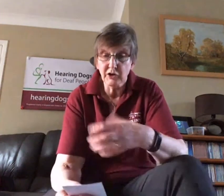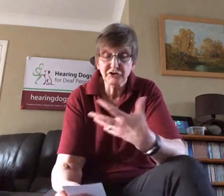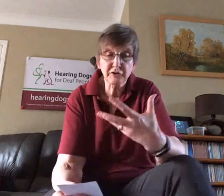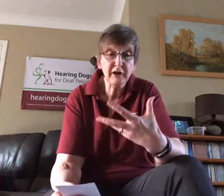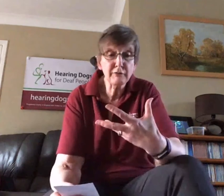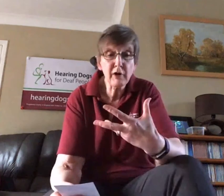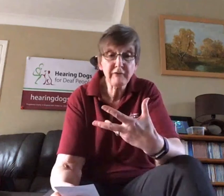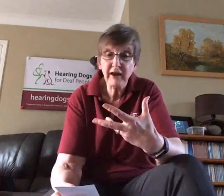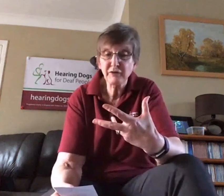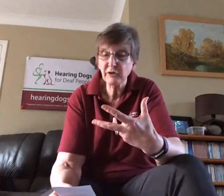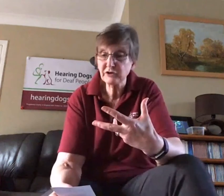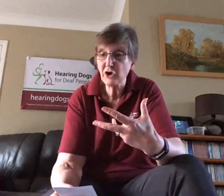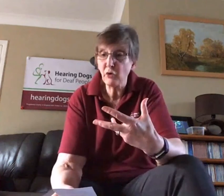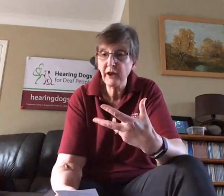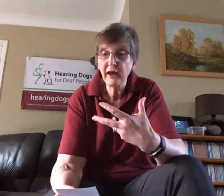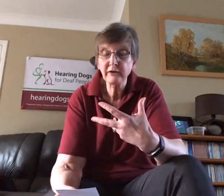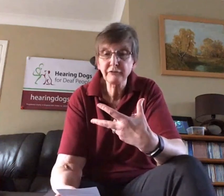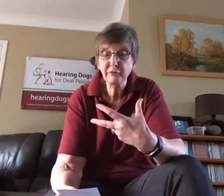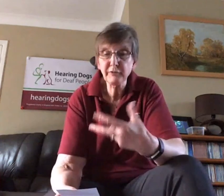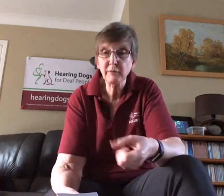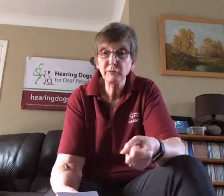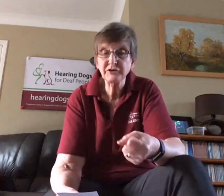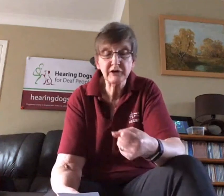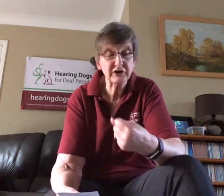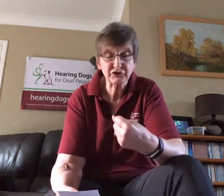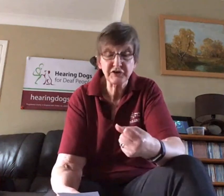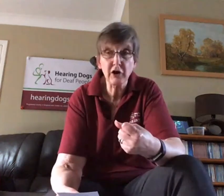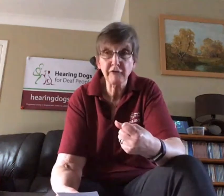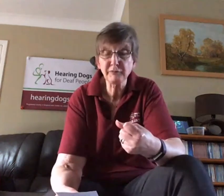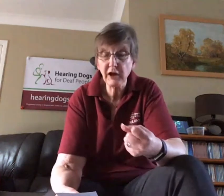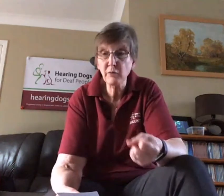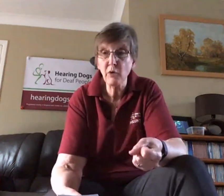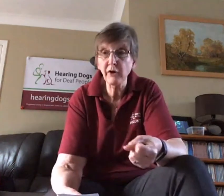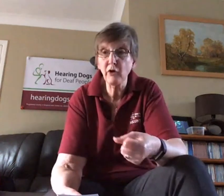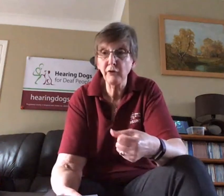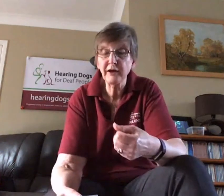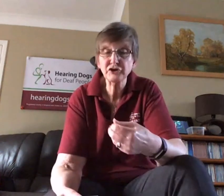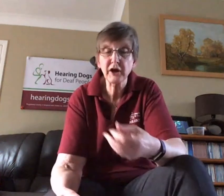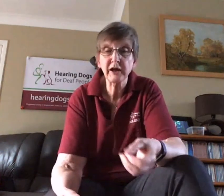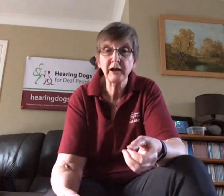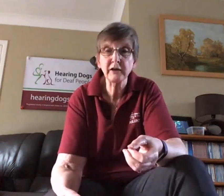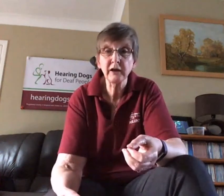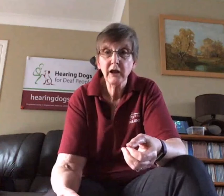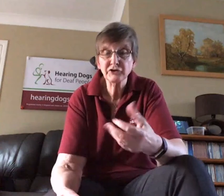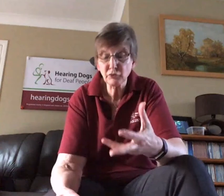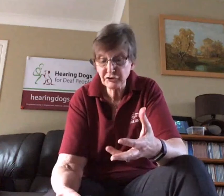So they arrive at eight weeks old and from there we literally start from day one on their training.